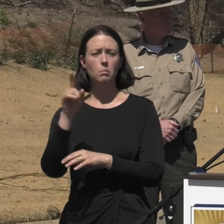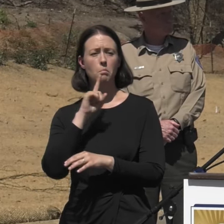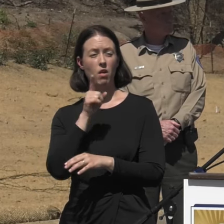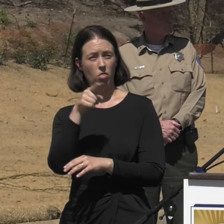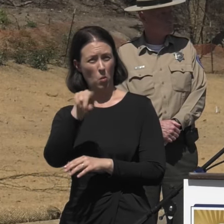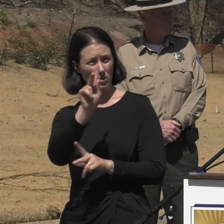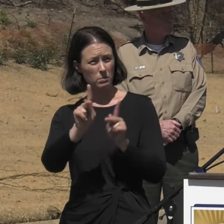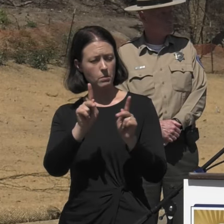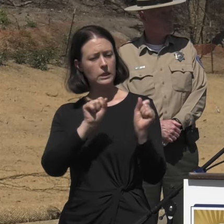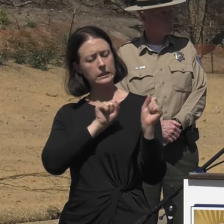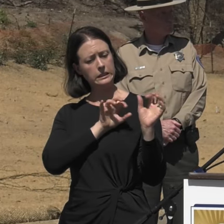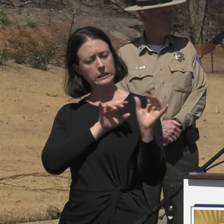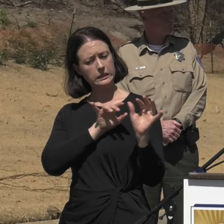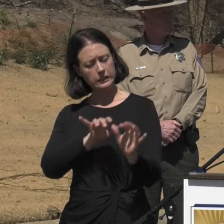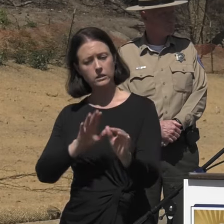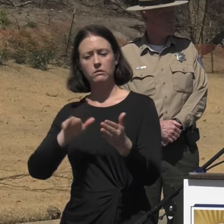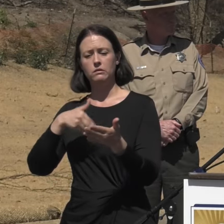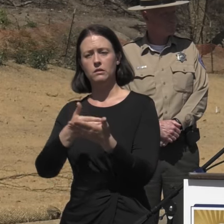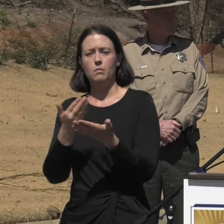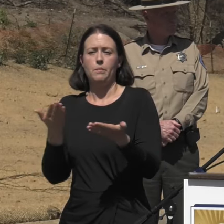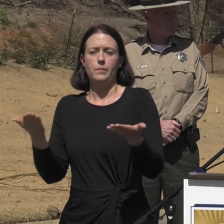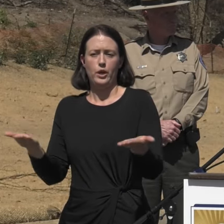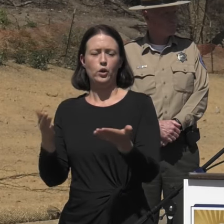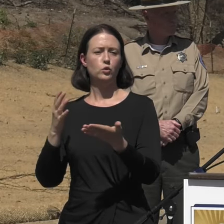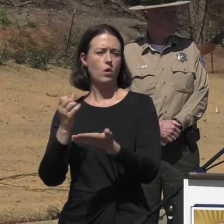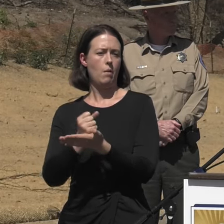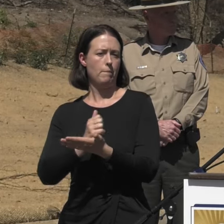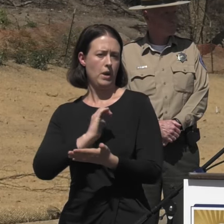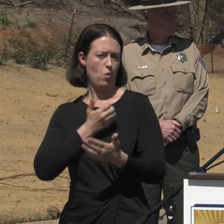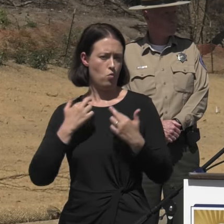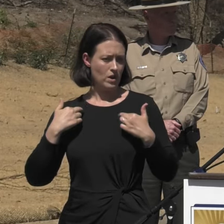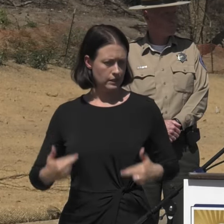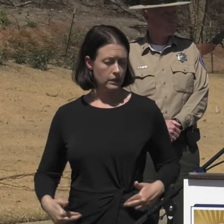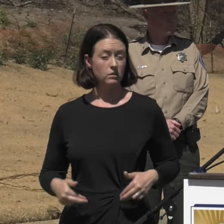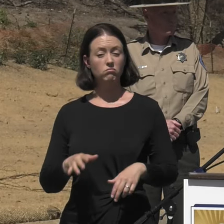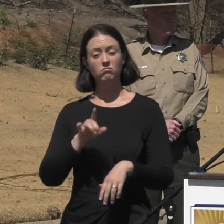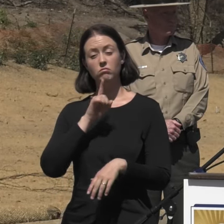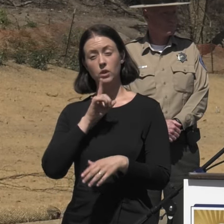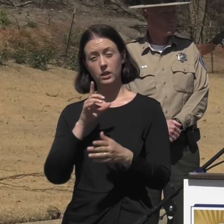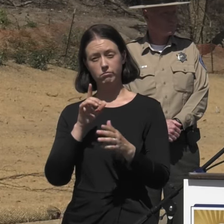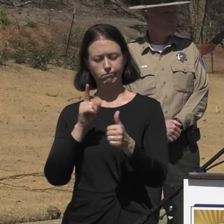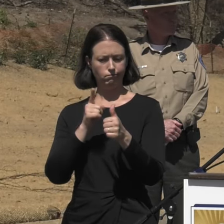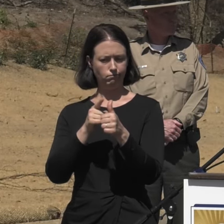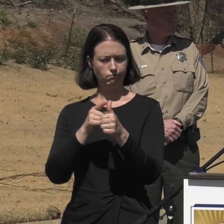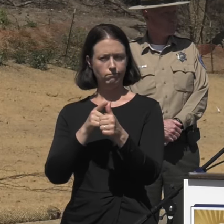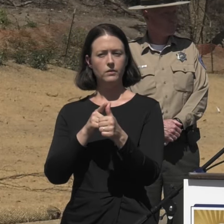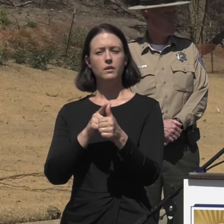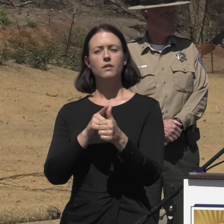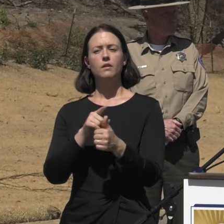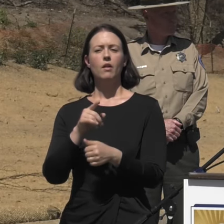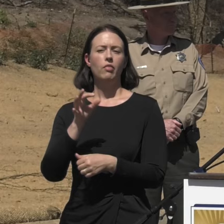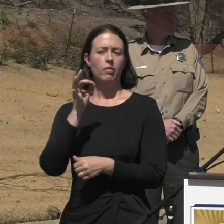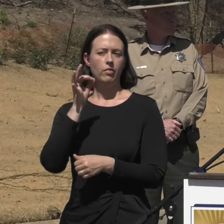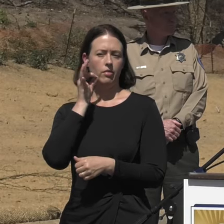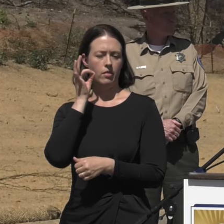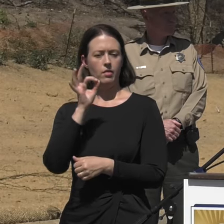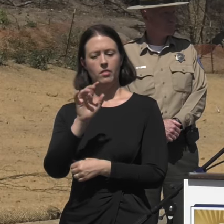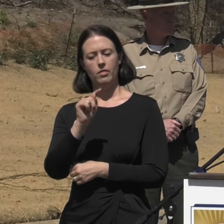assisted our residents, and we are very fortunate for that help. And particularly, I want to call out the city of Thousand Oaks for their collaboration,